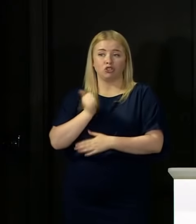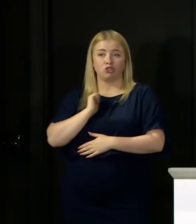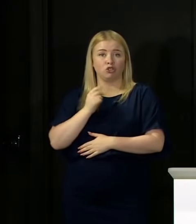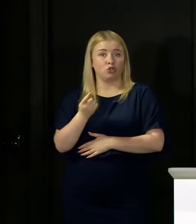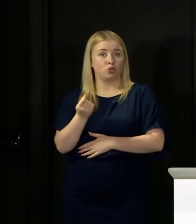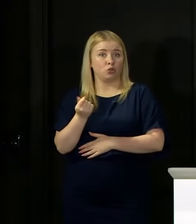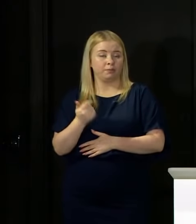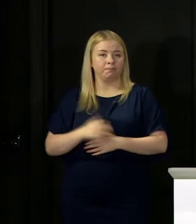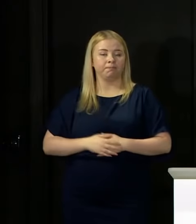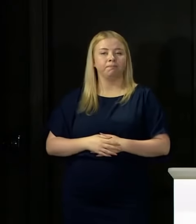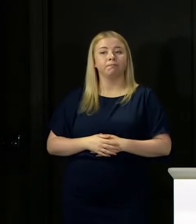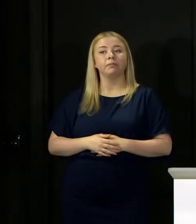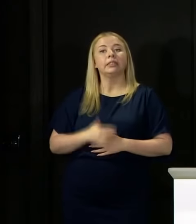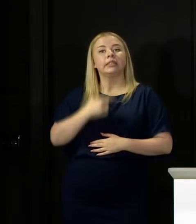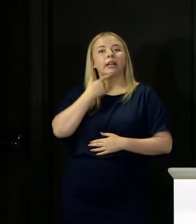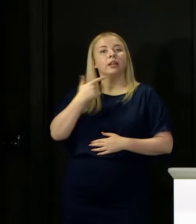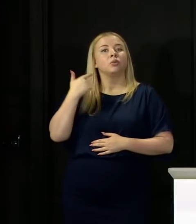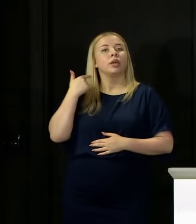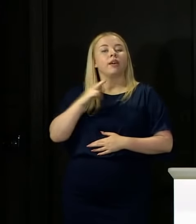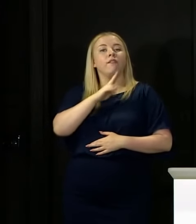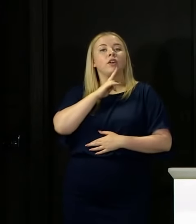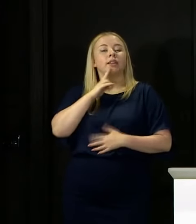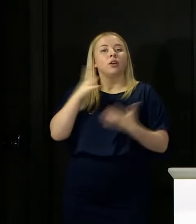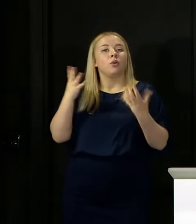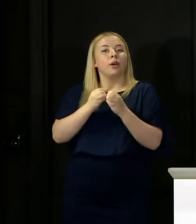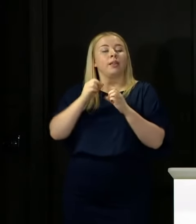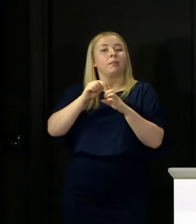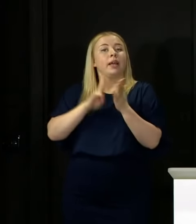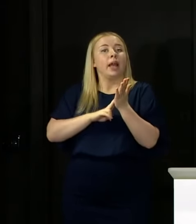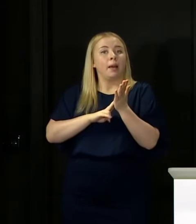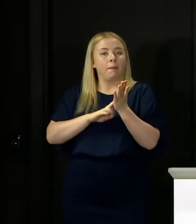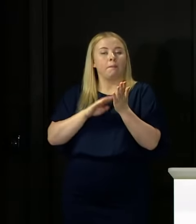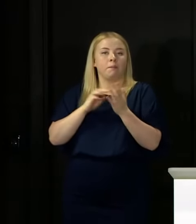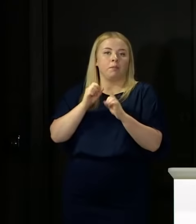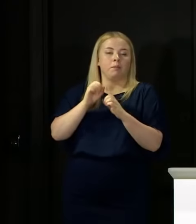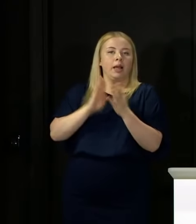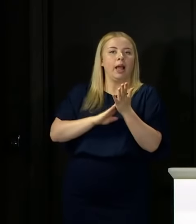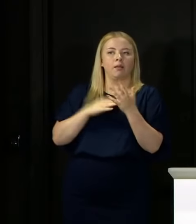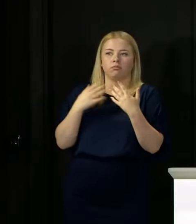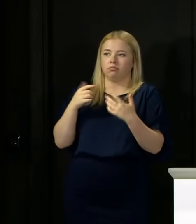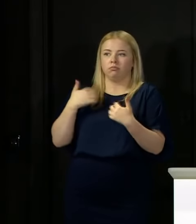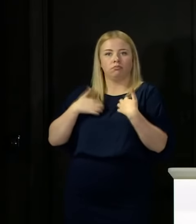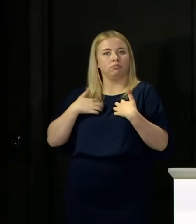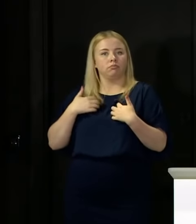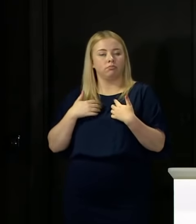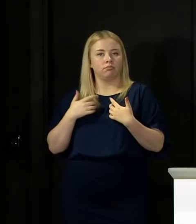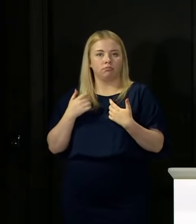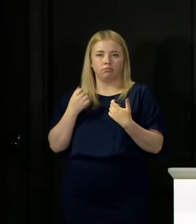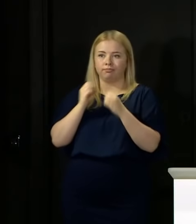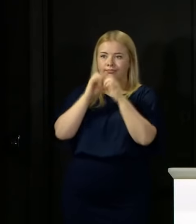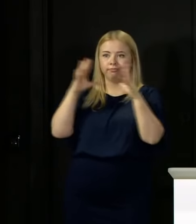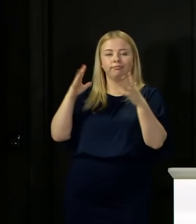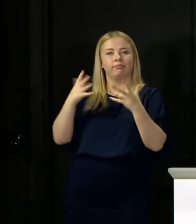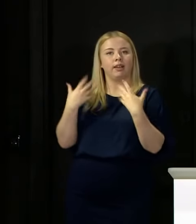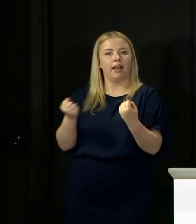Last Friday, when there was a four nations discussion with the Prime Minister, he certainly was enthusiastic about the idea of having that four nations agreement, but obviously